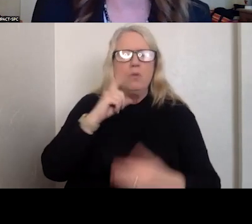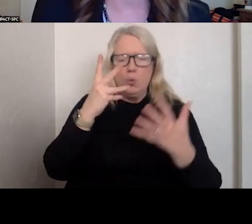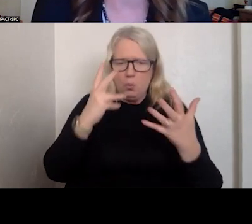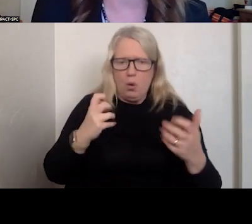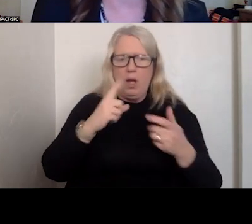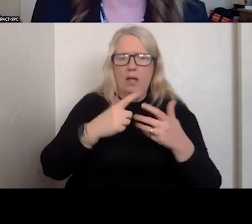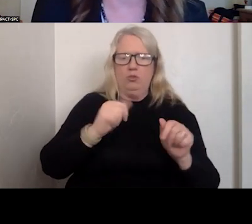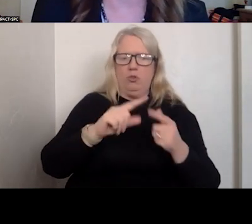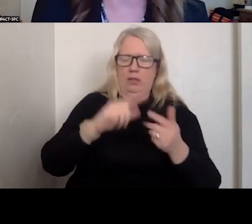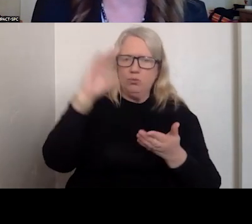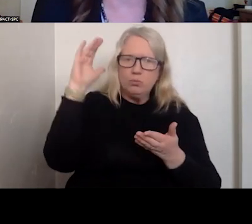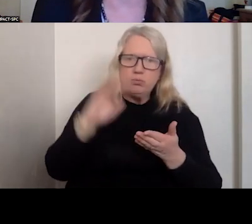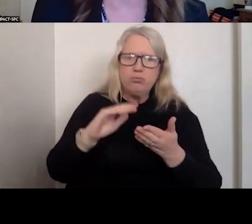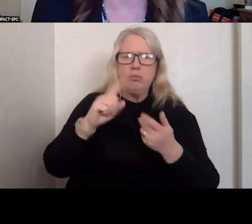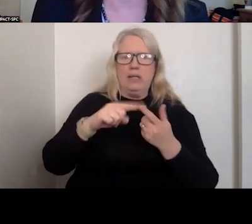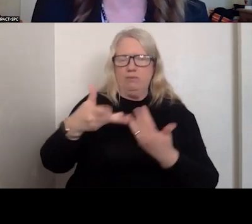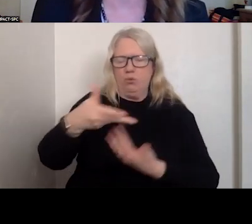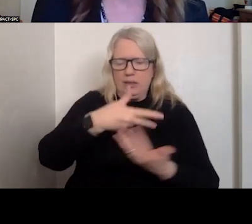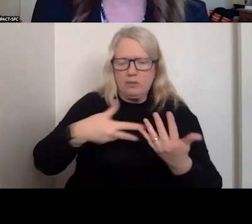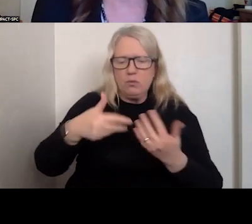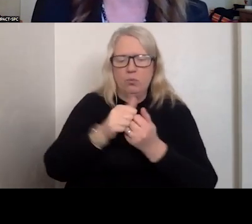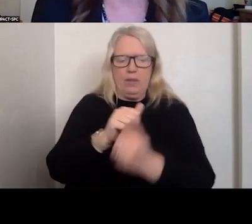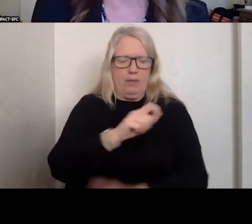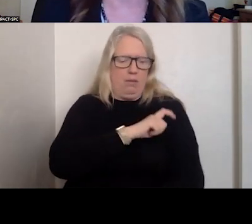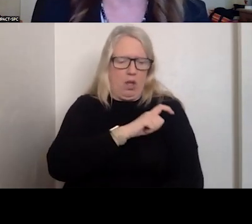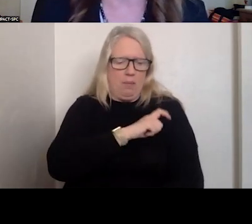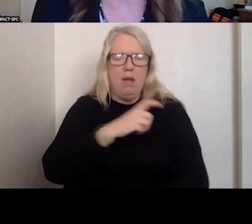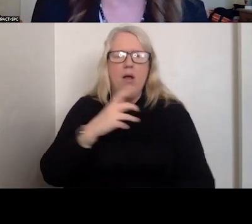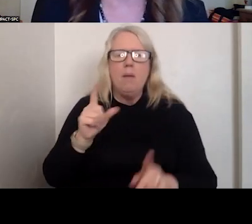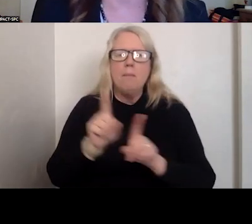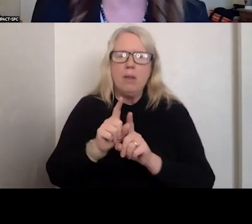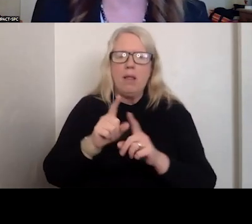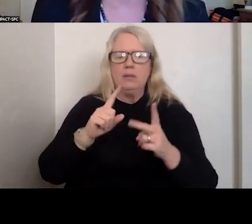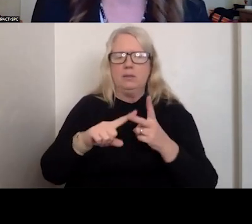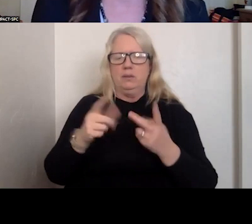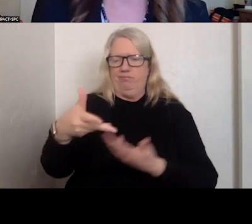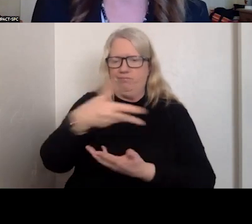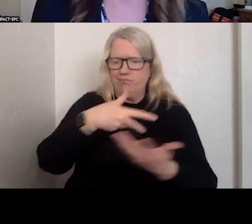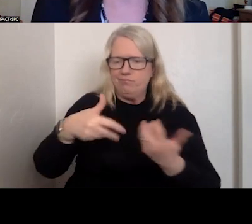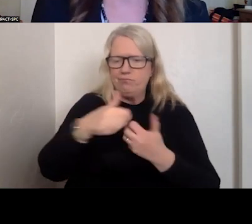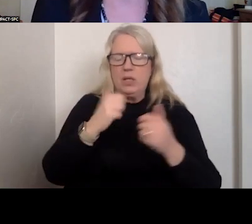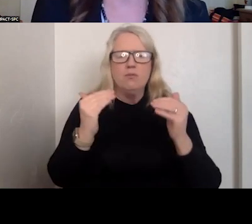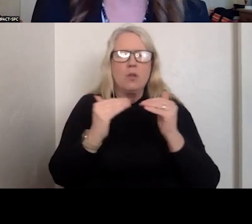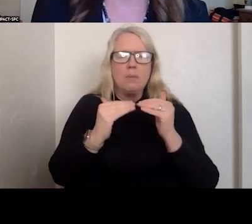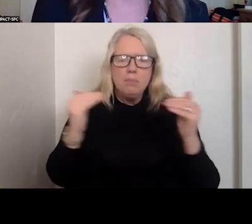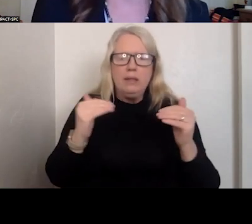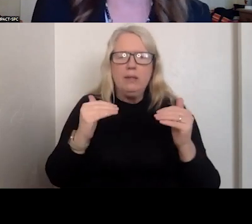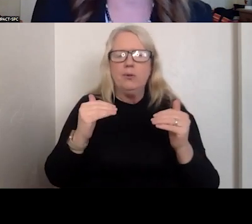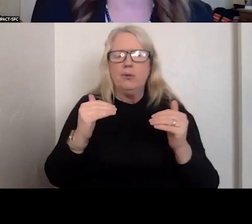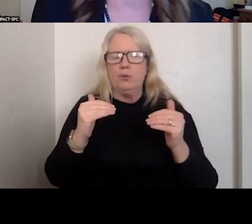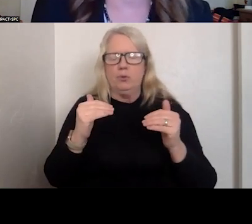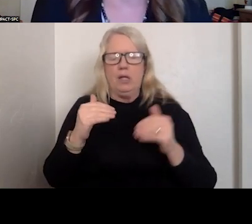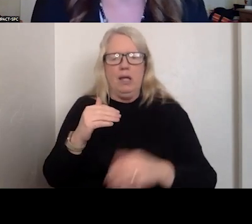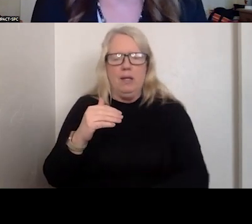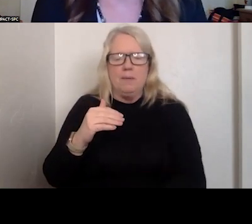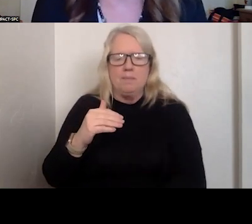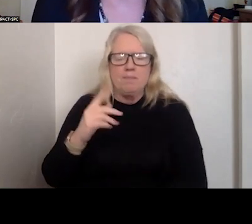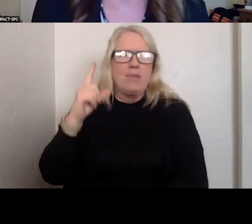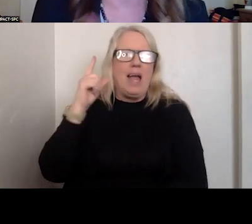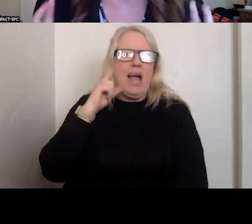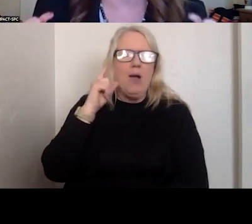INTERACTIONS WITH LAW ENFORCEMENT. I HEARD THIS TERM A FEW WEEKS AGO -- LIVING